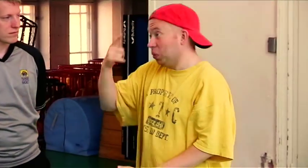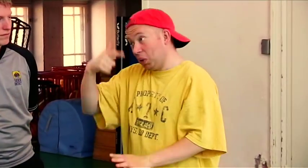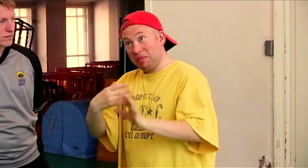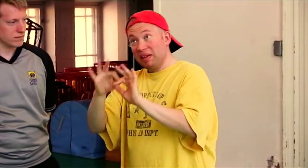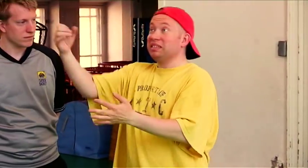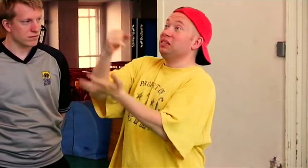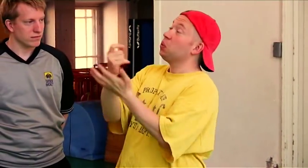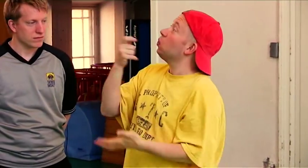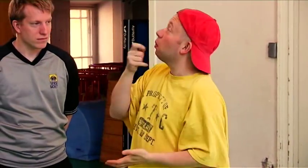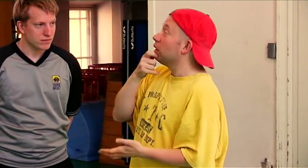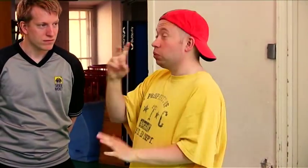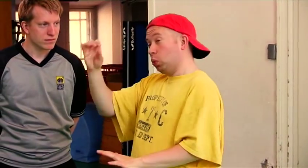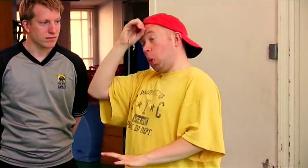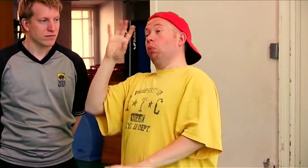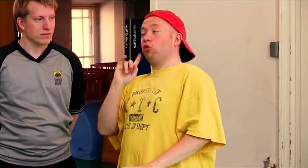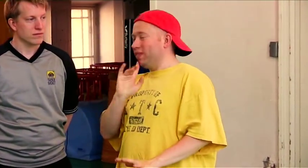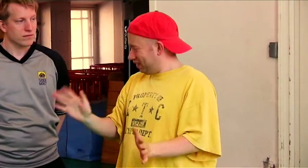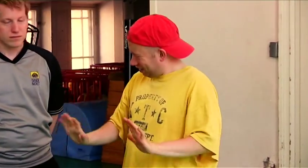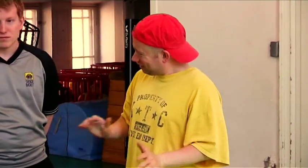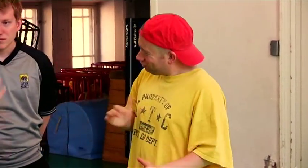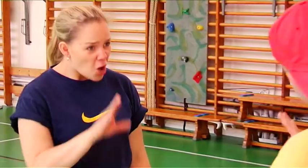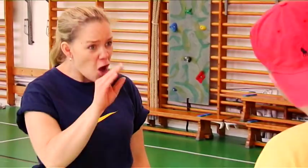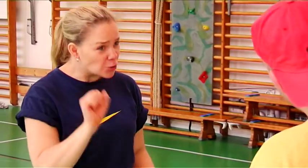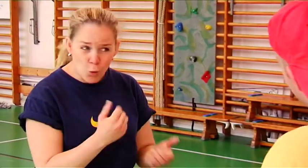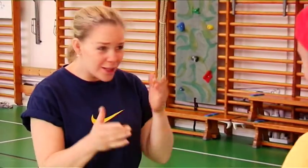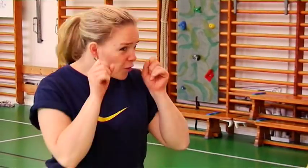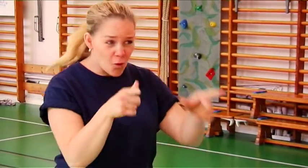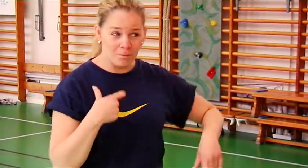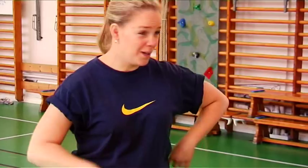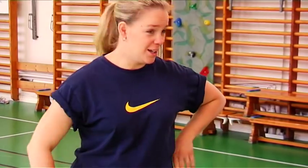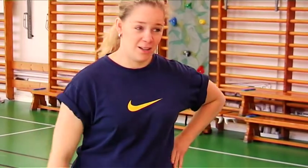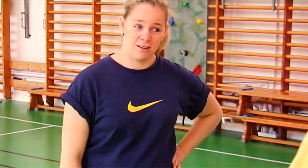Do you think I've laid up a referee who hasn't any idea about the deaf? Yes, I wouldn't be surprised!